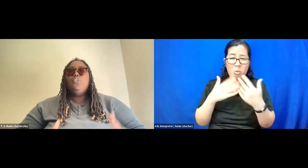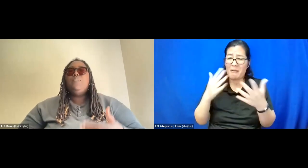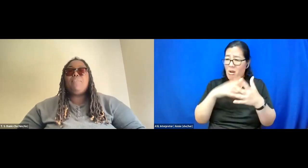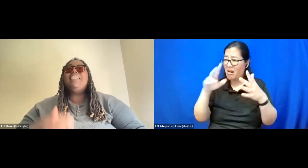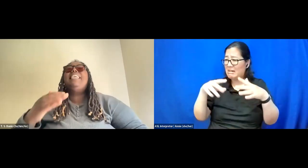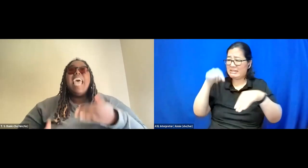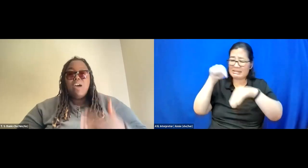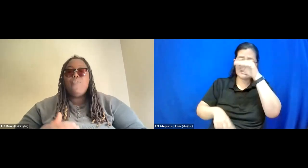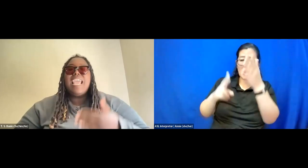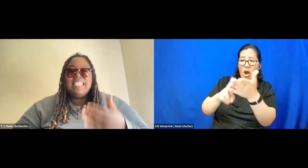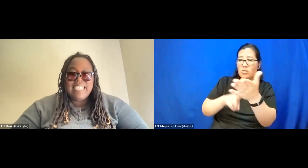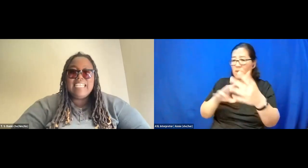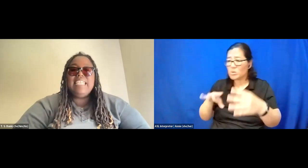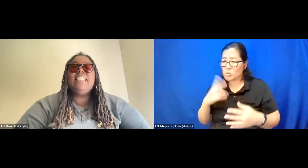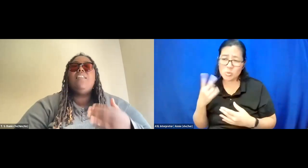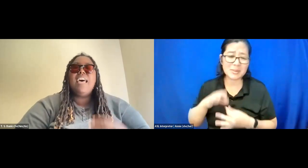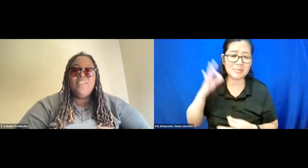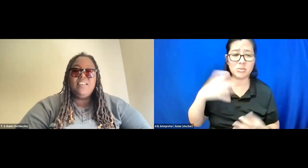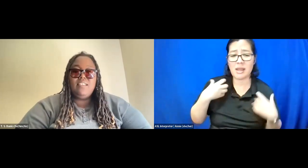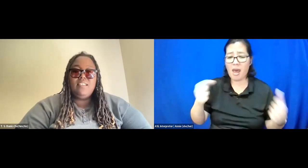Two, spirits, health and sickness, 11.